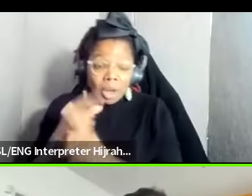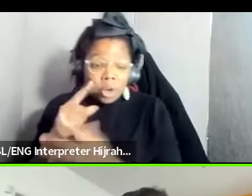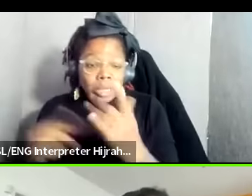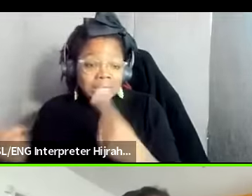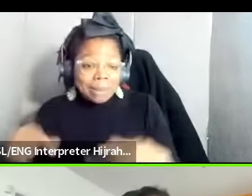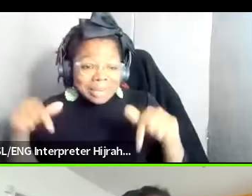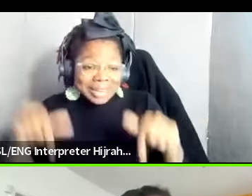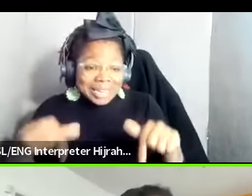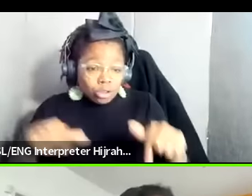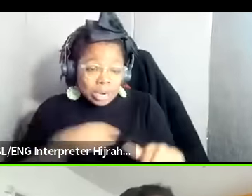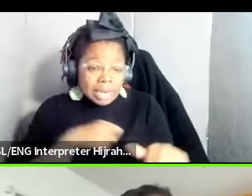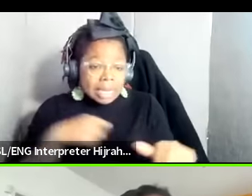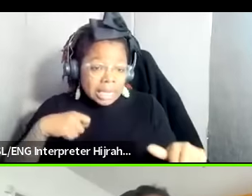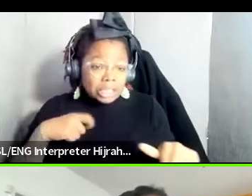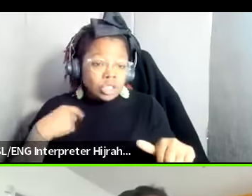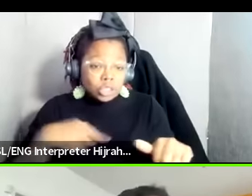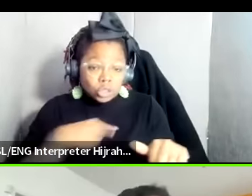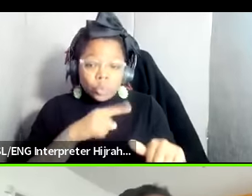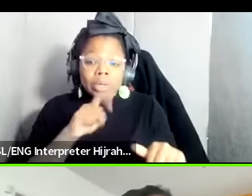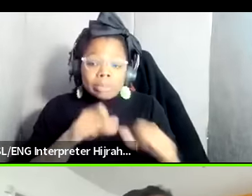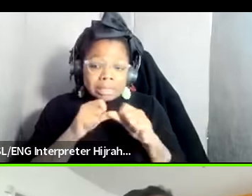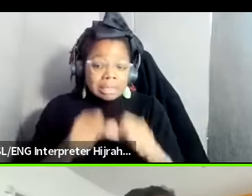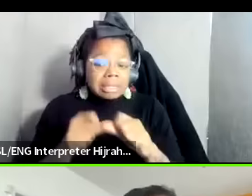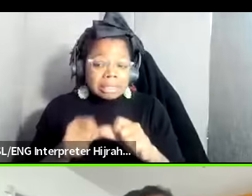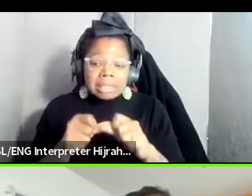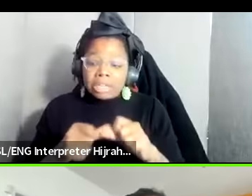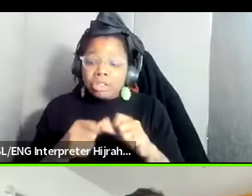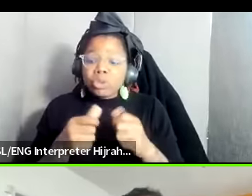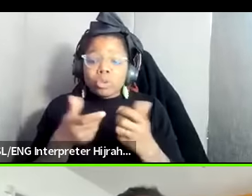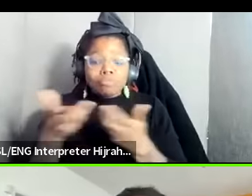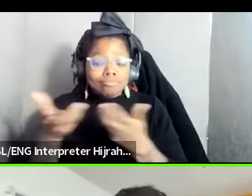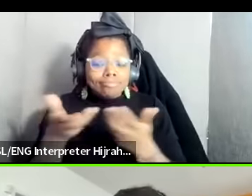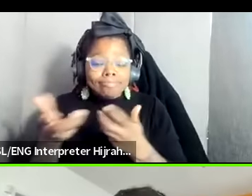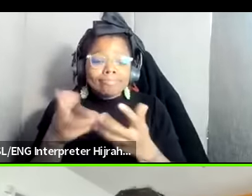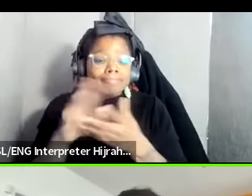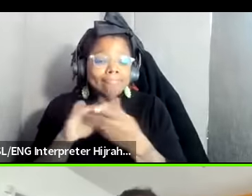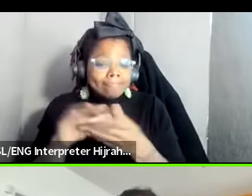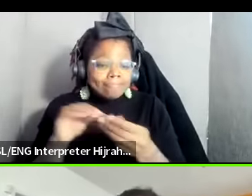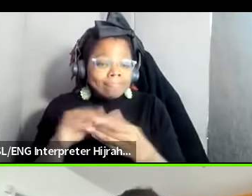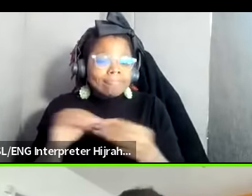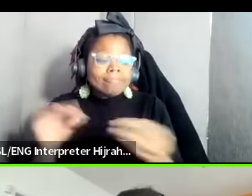and we must continue to engage The Narrative and tell the story and make the connections more CL